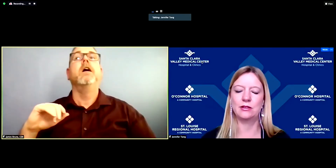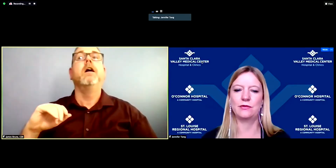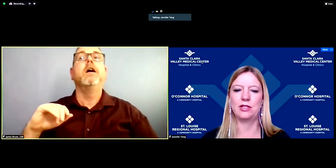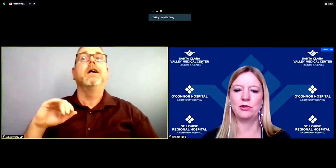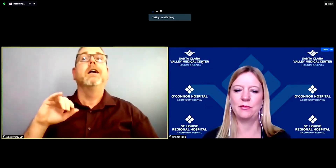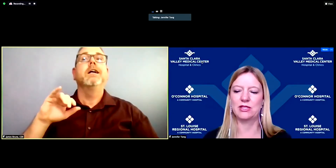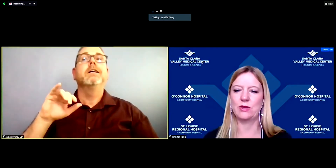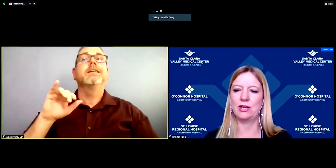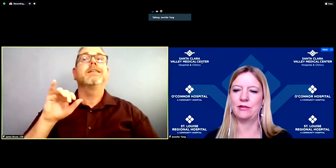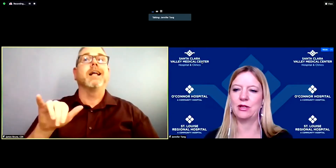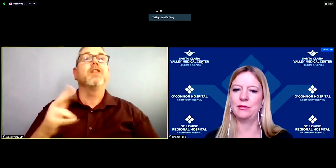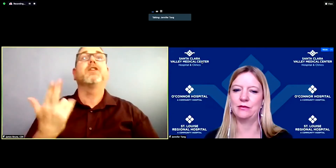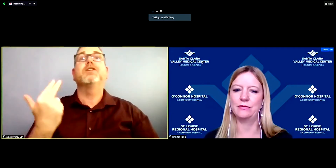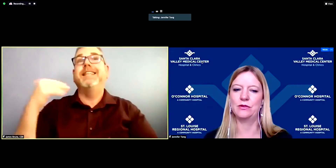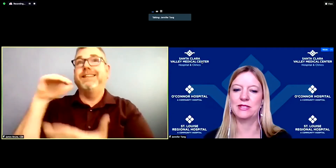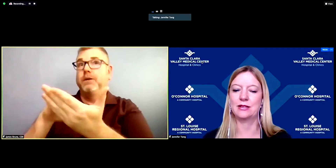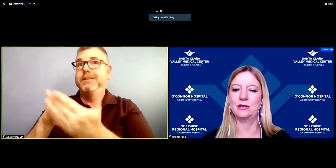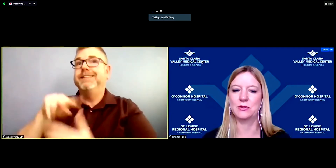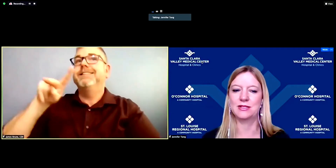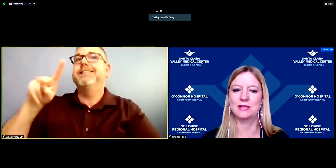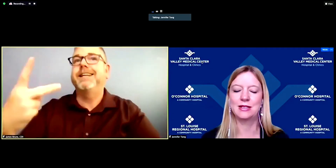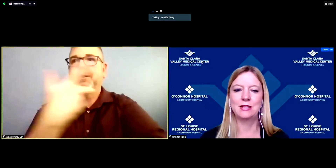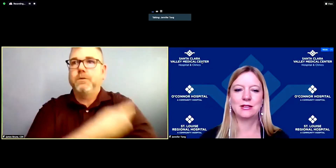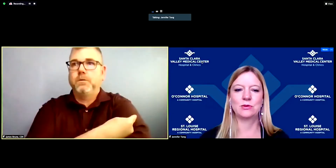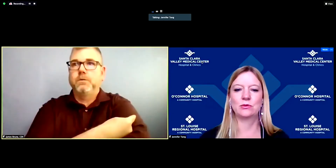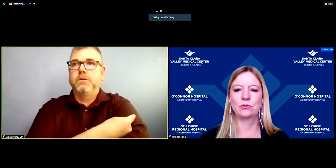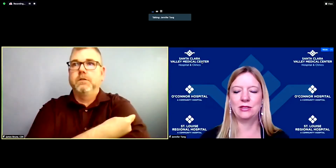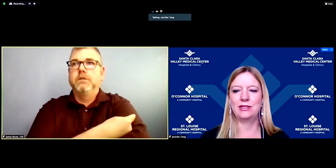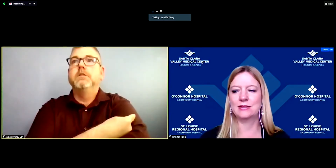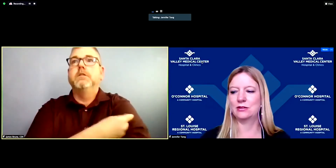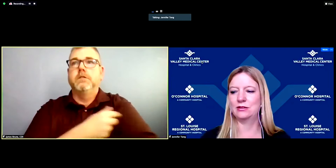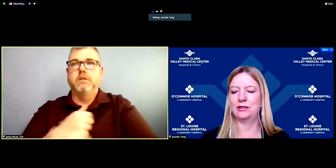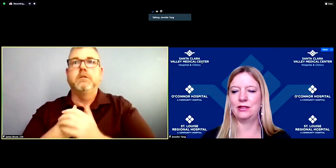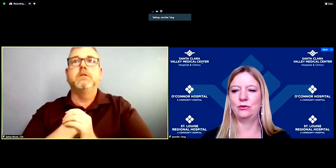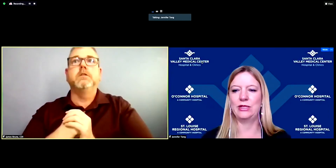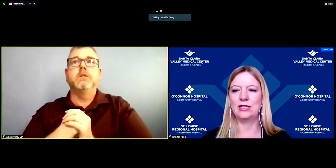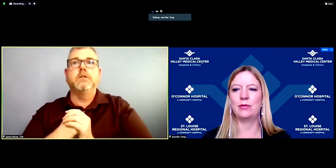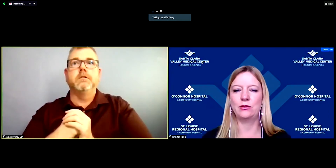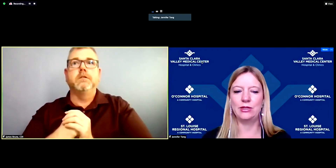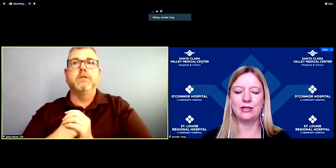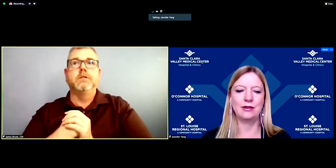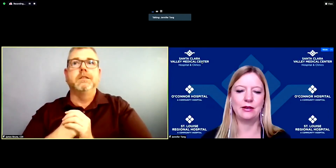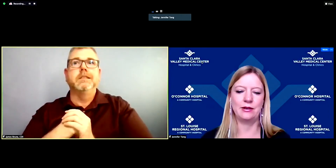for the appointments we have upcoming for second doses. So it really is currently a week by week um